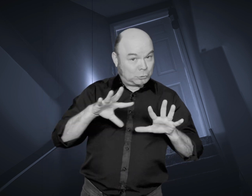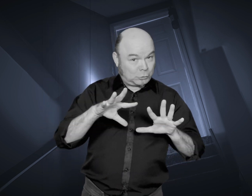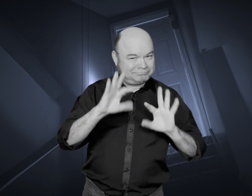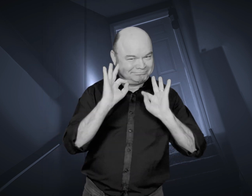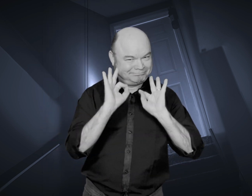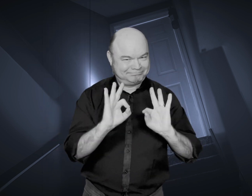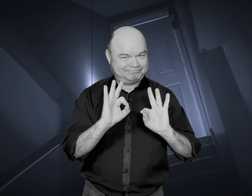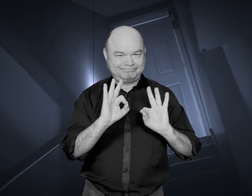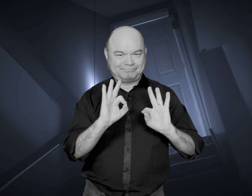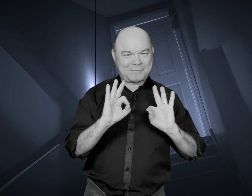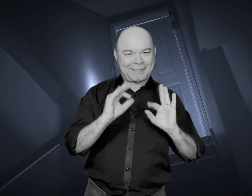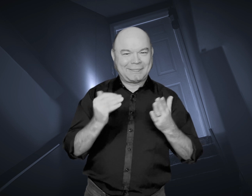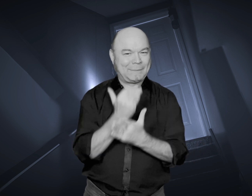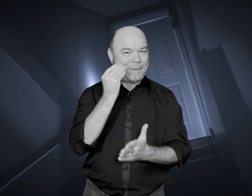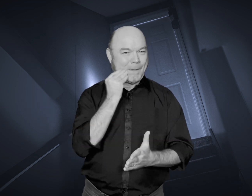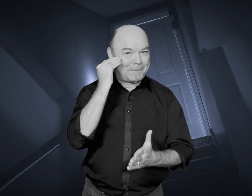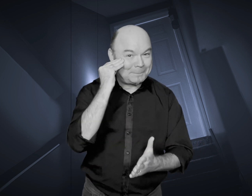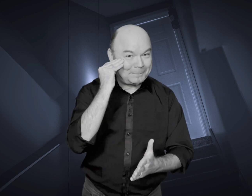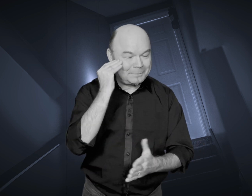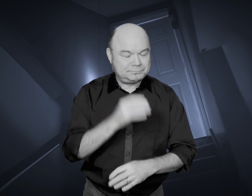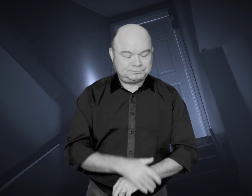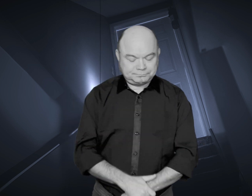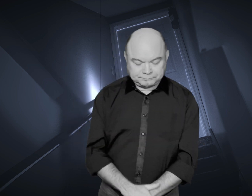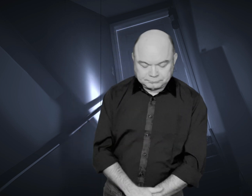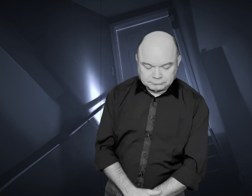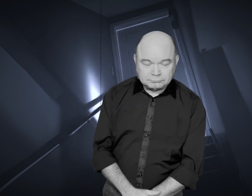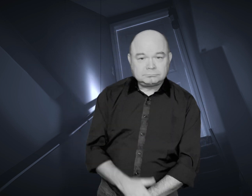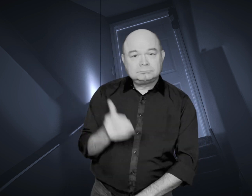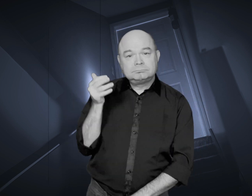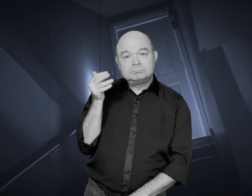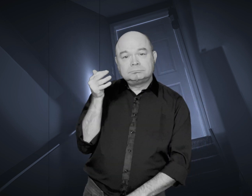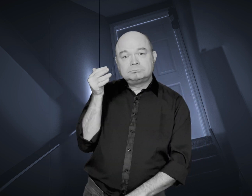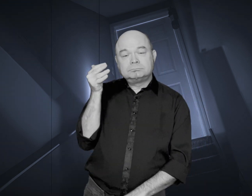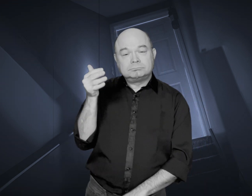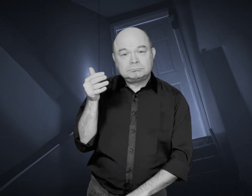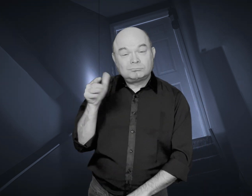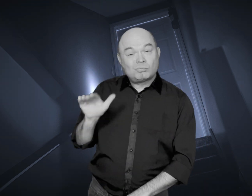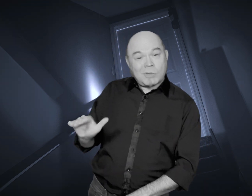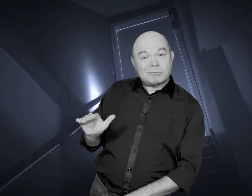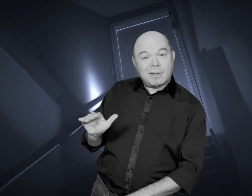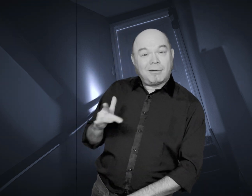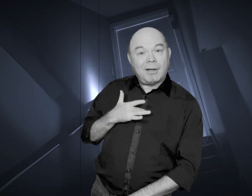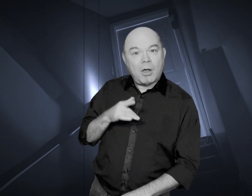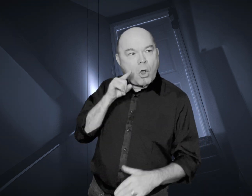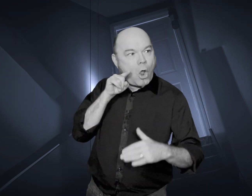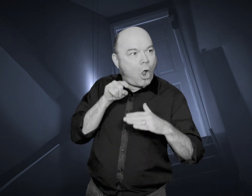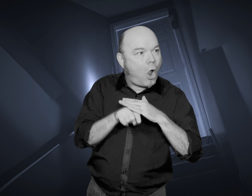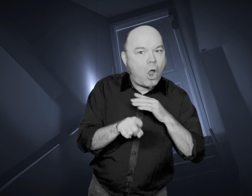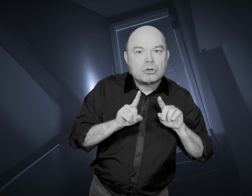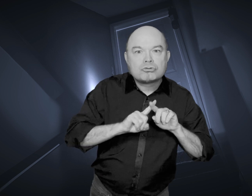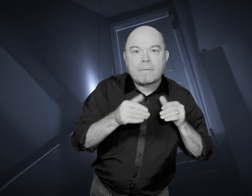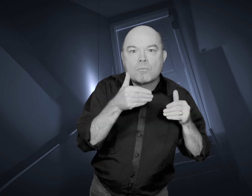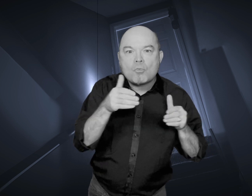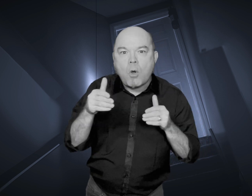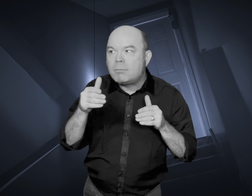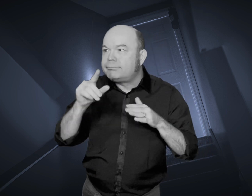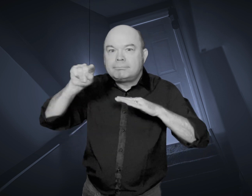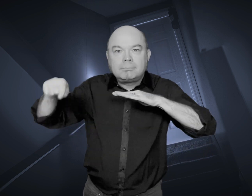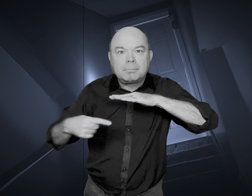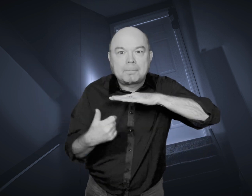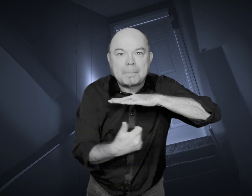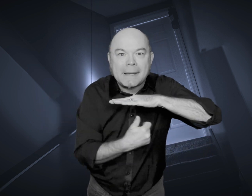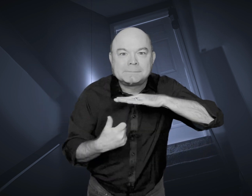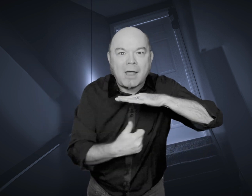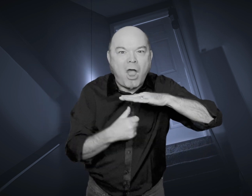After moving in, the child began exploring different rooms, including the basement.